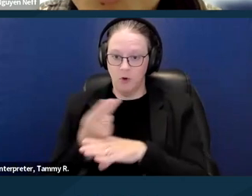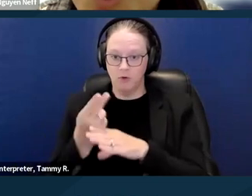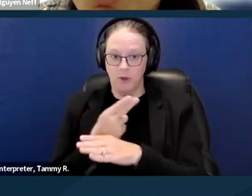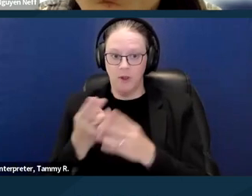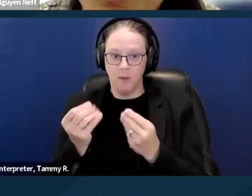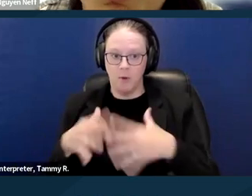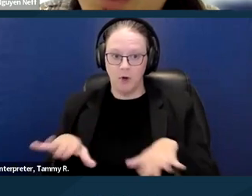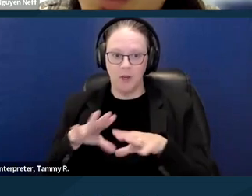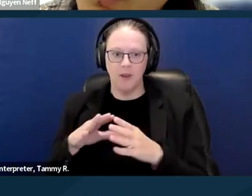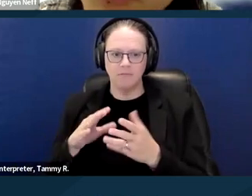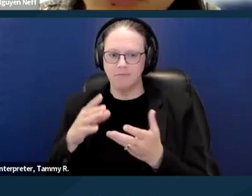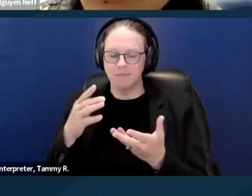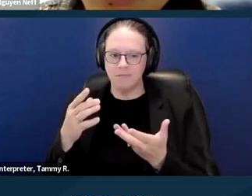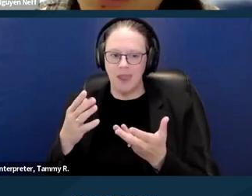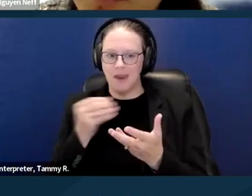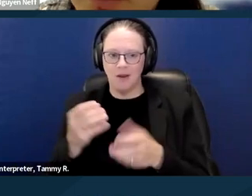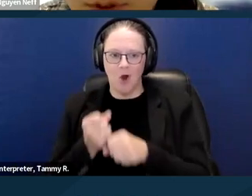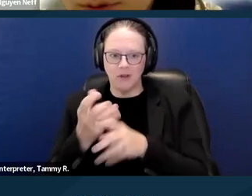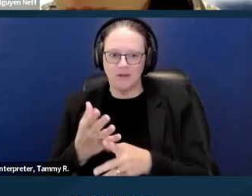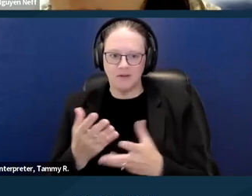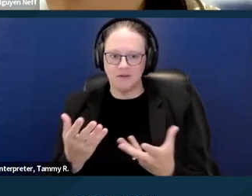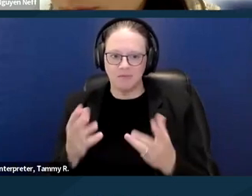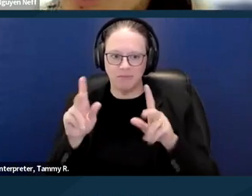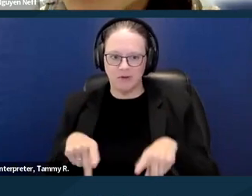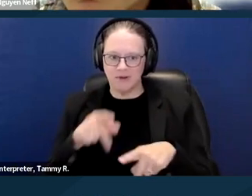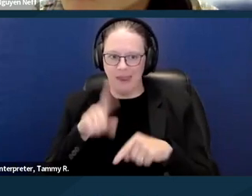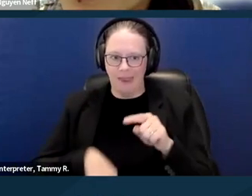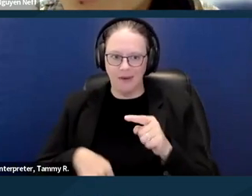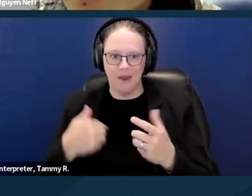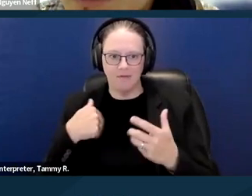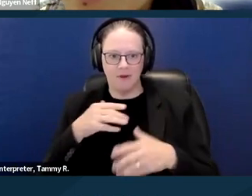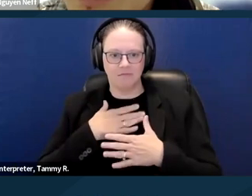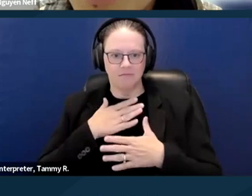So, you know, unfortunately this could come up to the judge's interpretation of what this means,